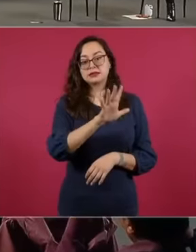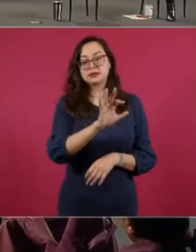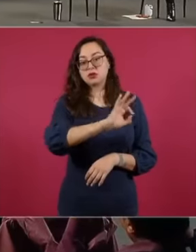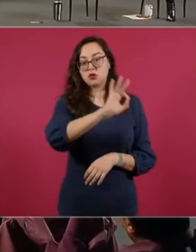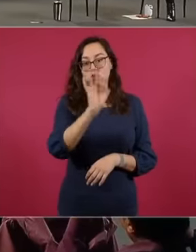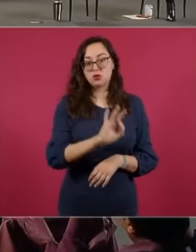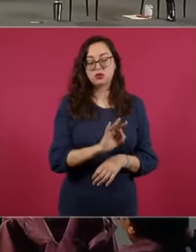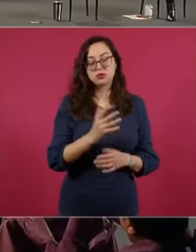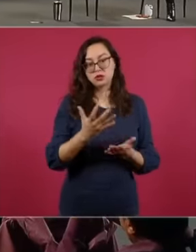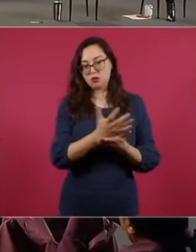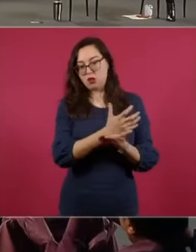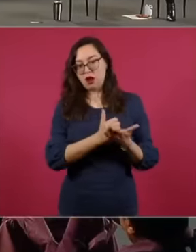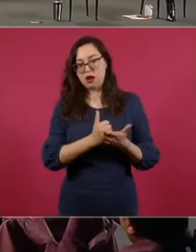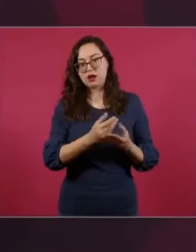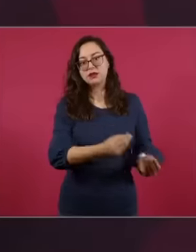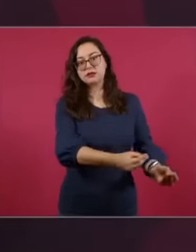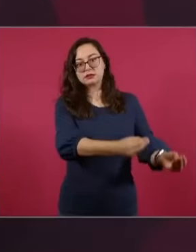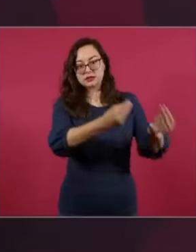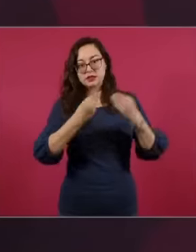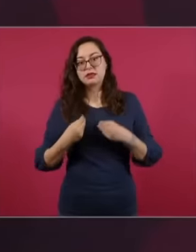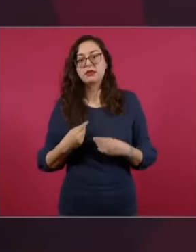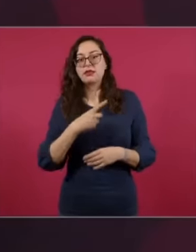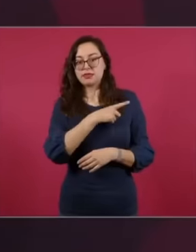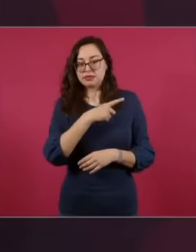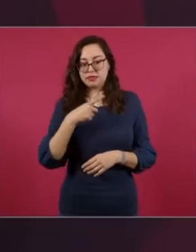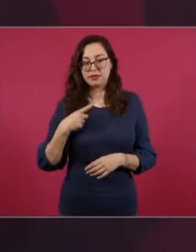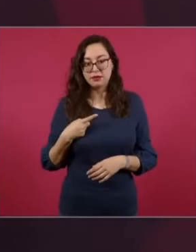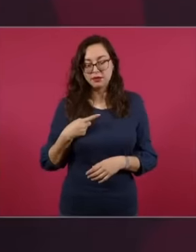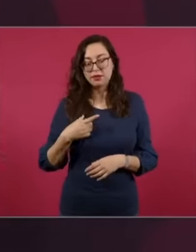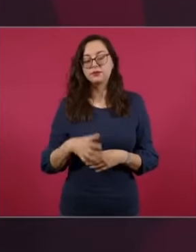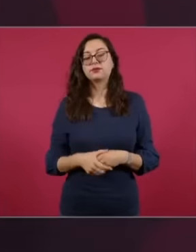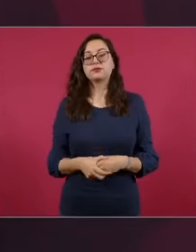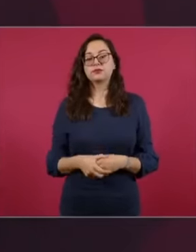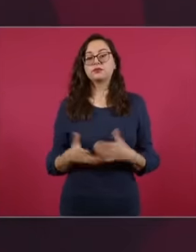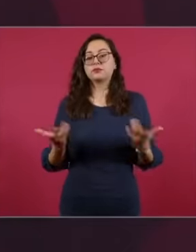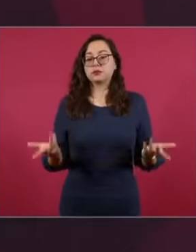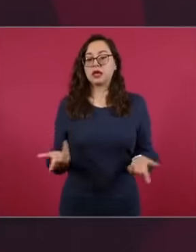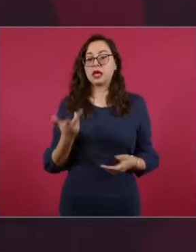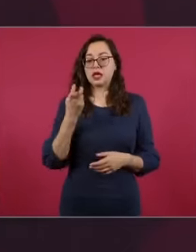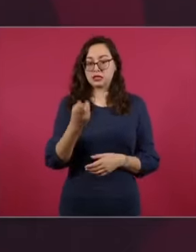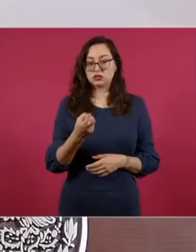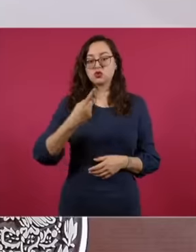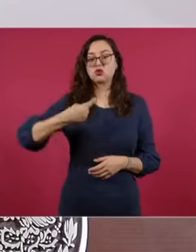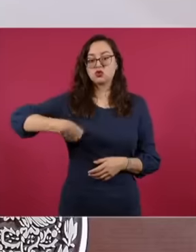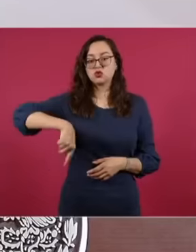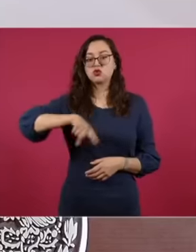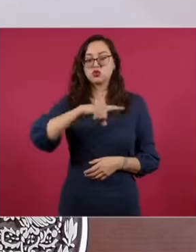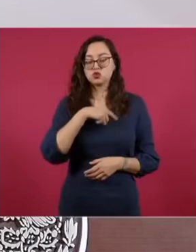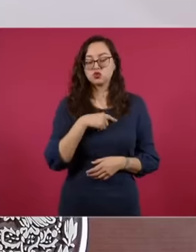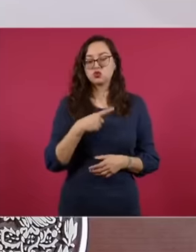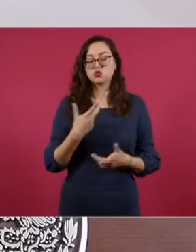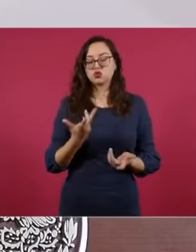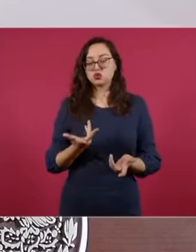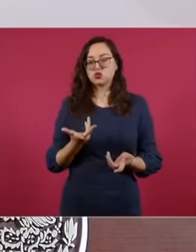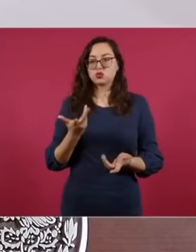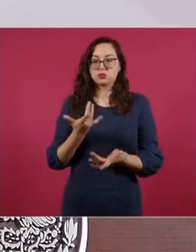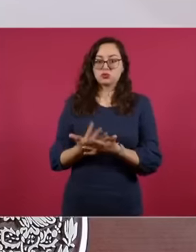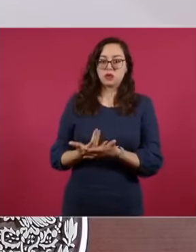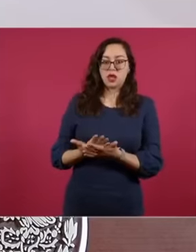company's shares that were sold at the time and this in this case is pending resolution. In the supreme court of